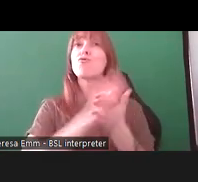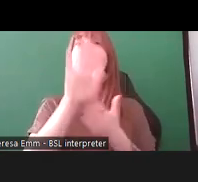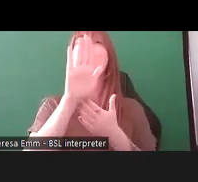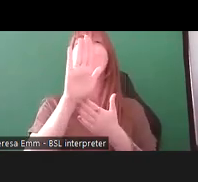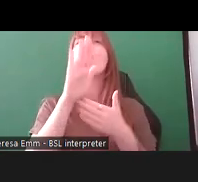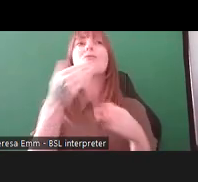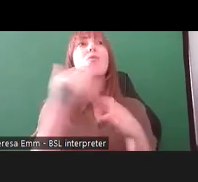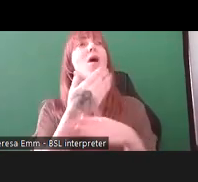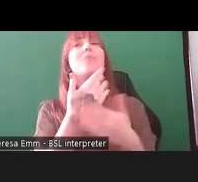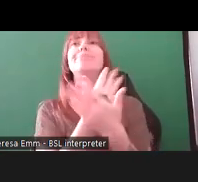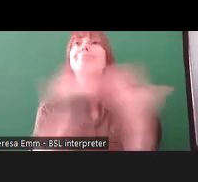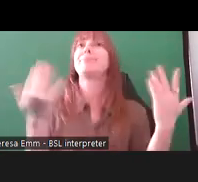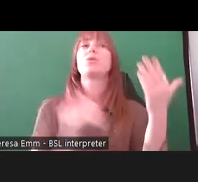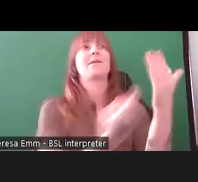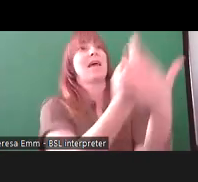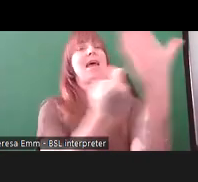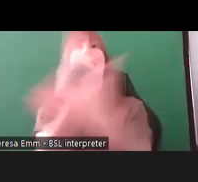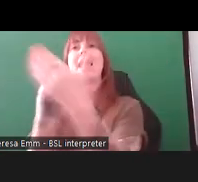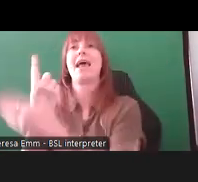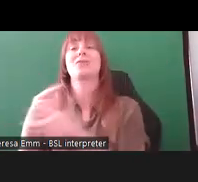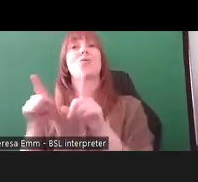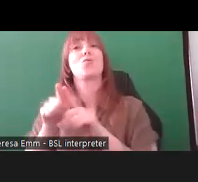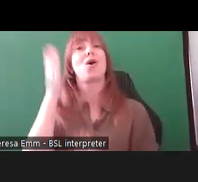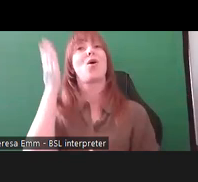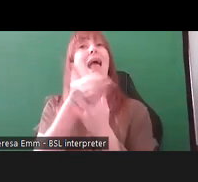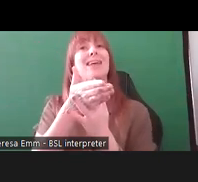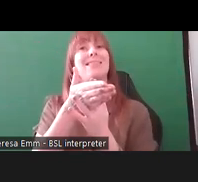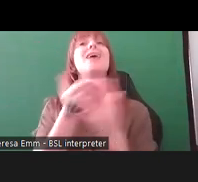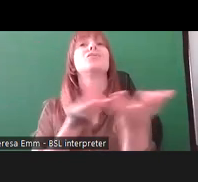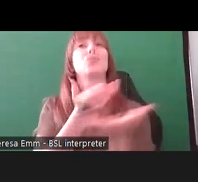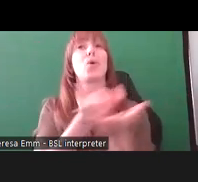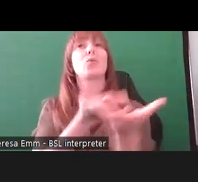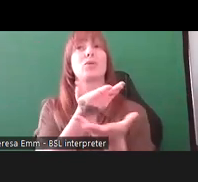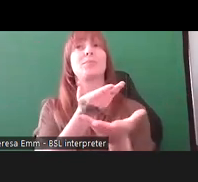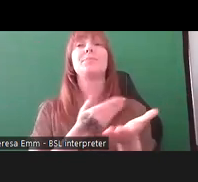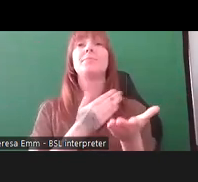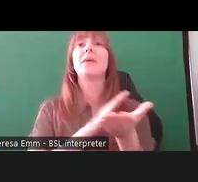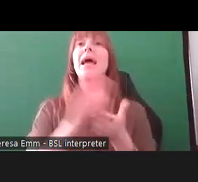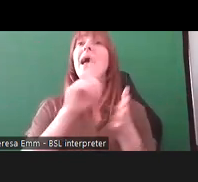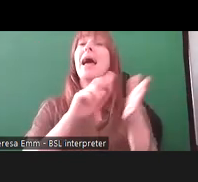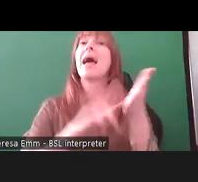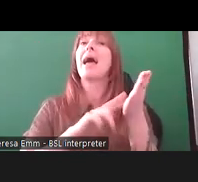is an access consultant; Hannah had worked a lot with young people in Greater Manchester